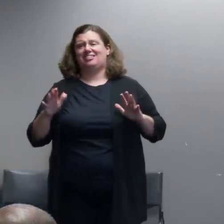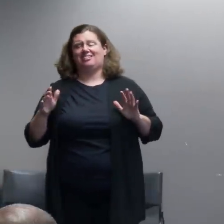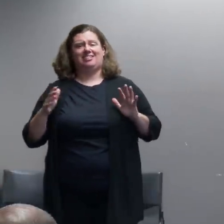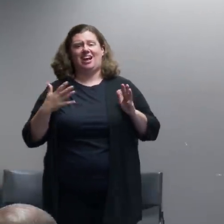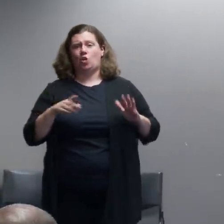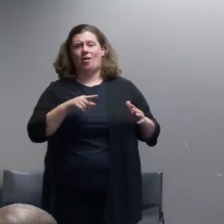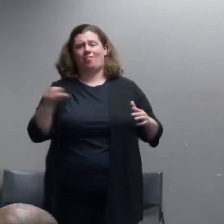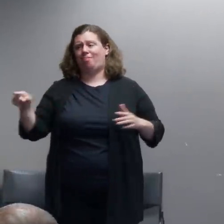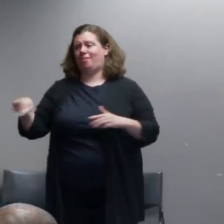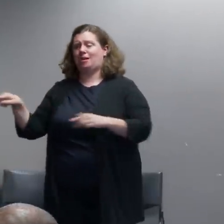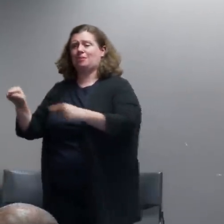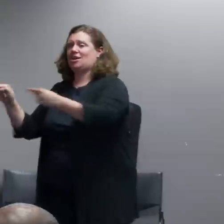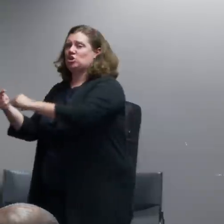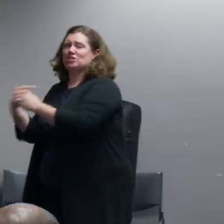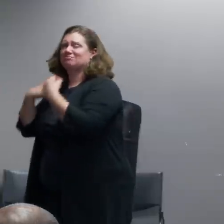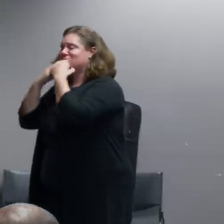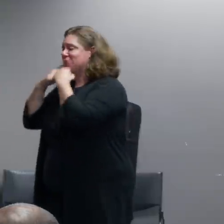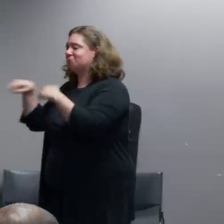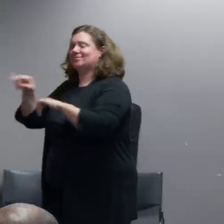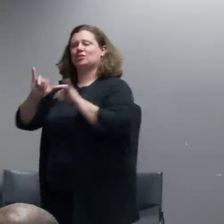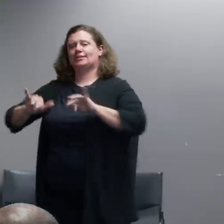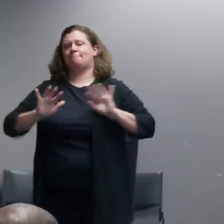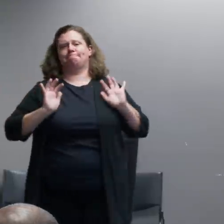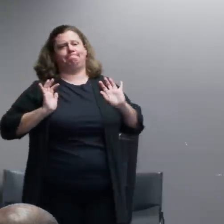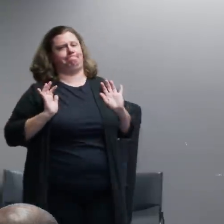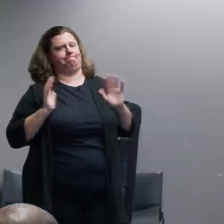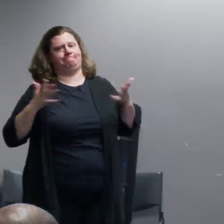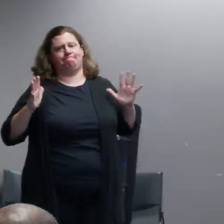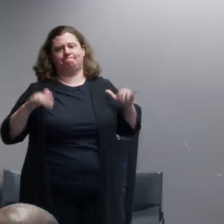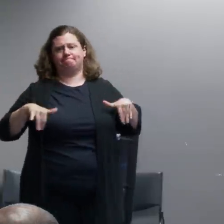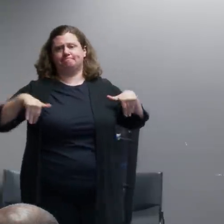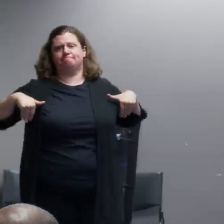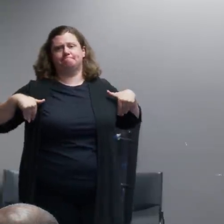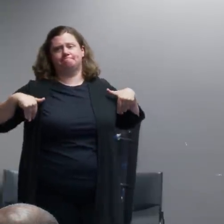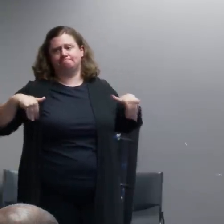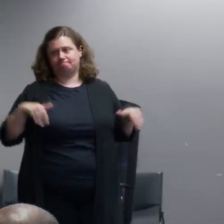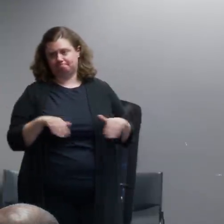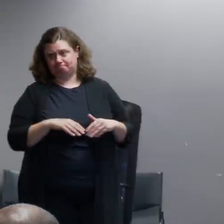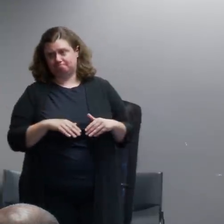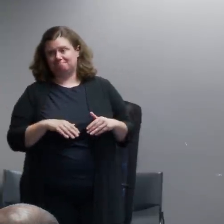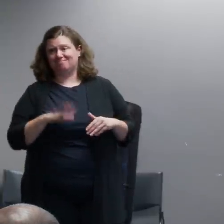So what I've tried to do here is in the time that we have and I know i've